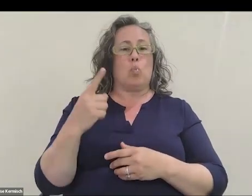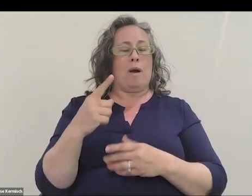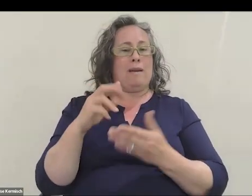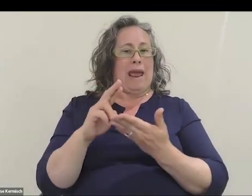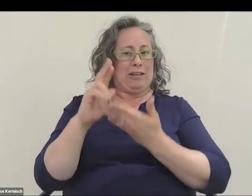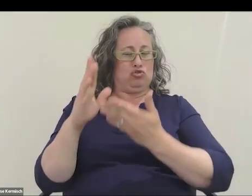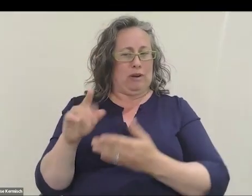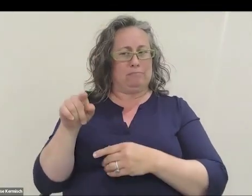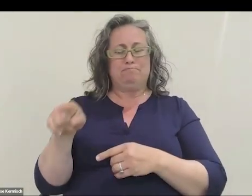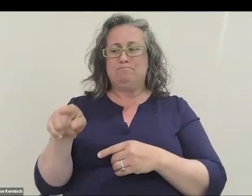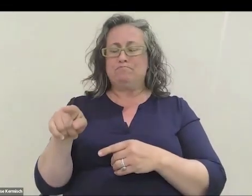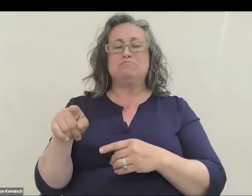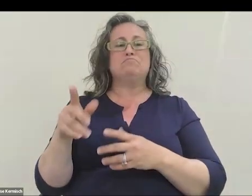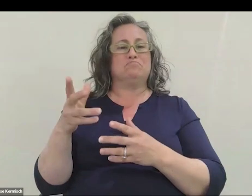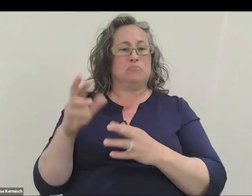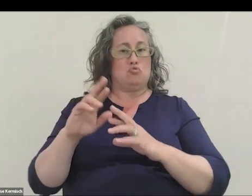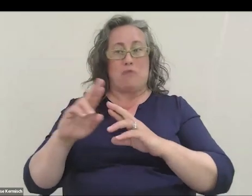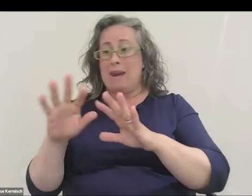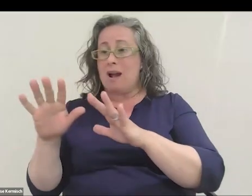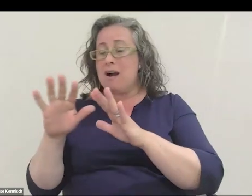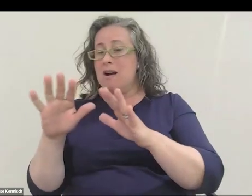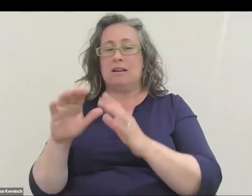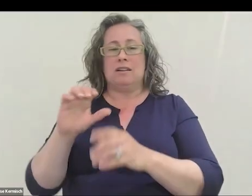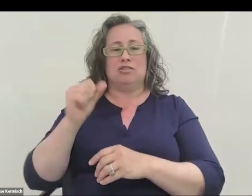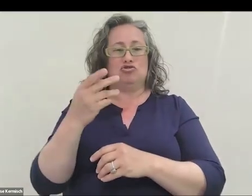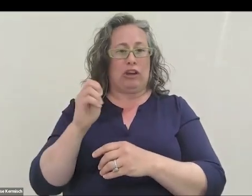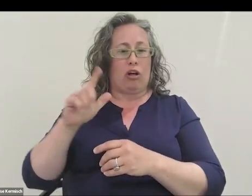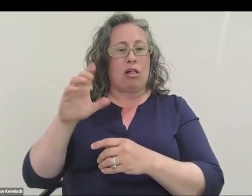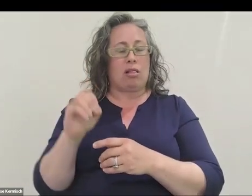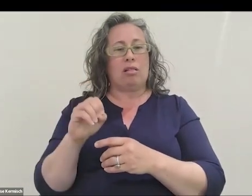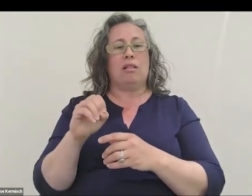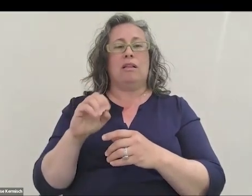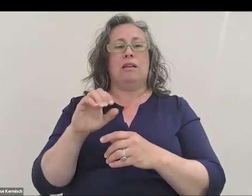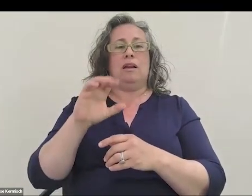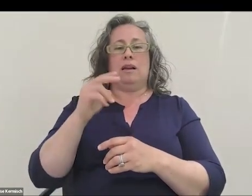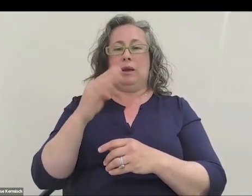for having repaired the Hubble Space Telescope and many, many other things.